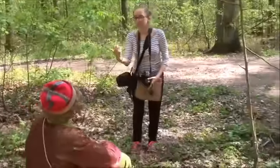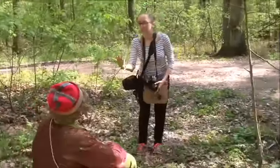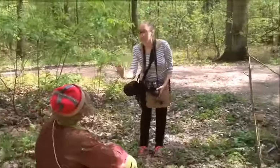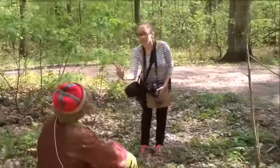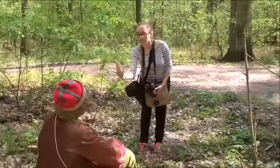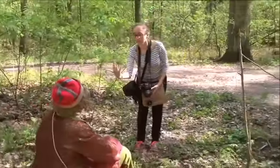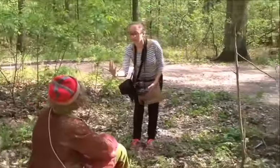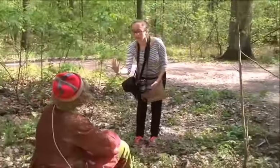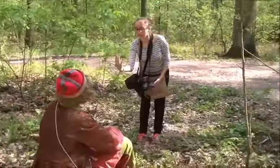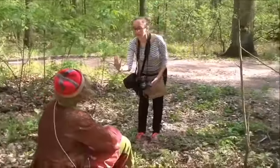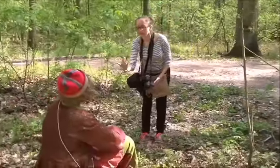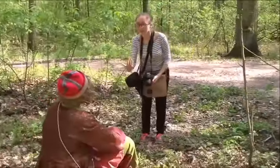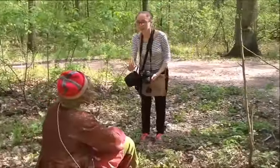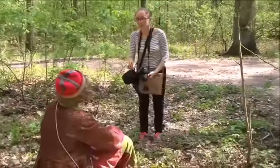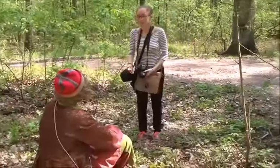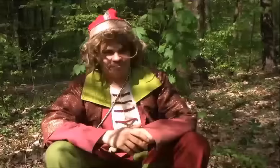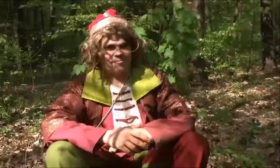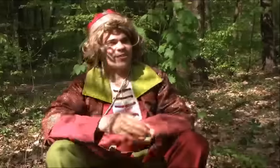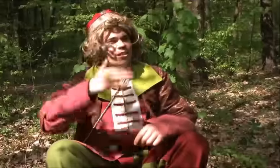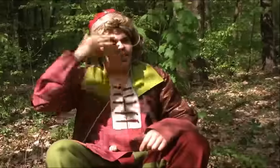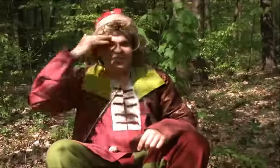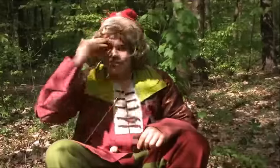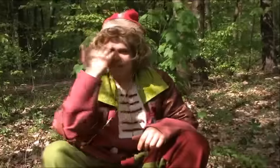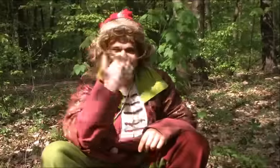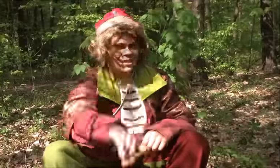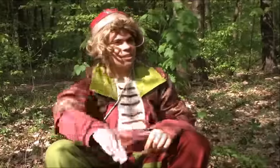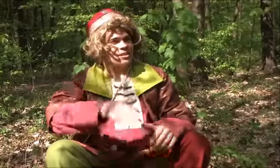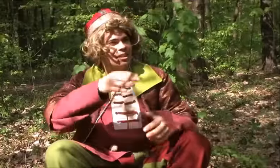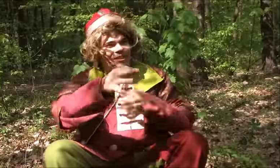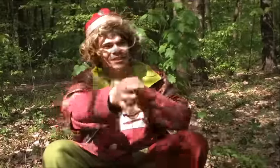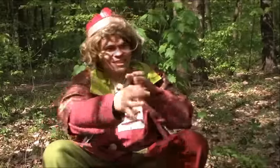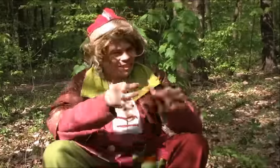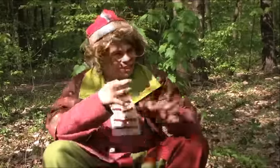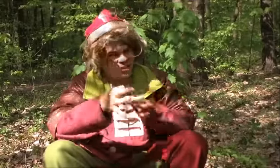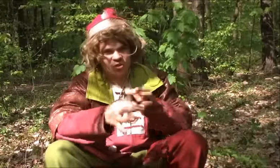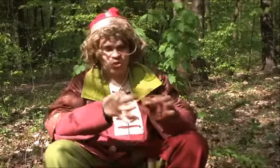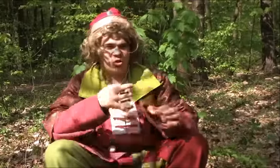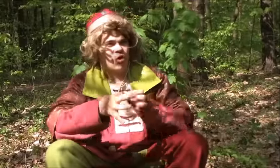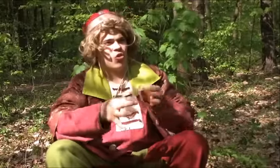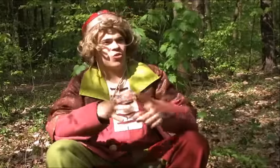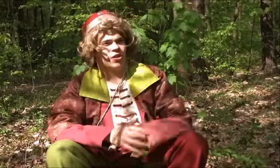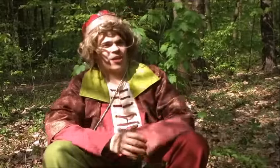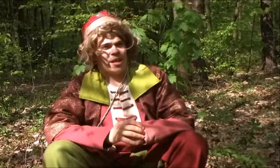So how old are you? Don’t you know history?